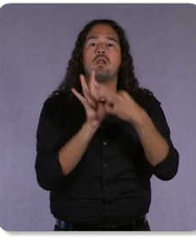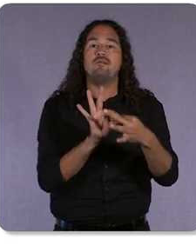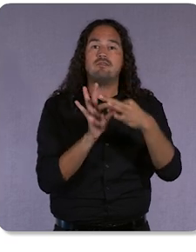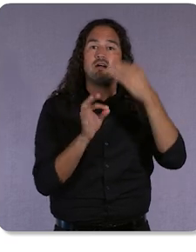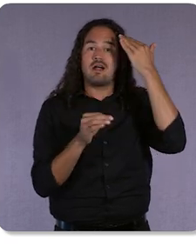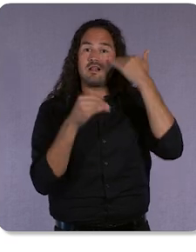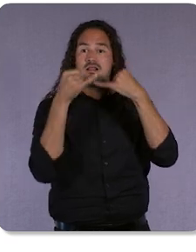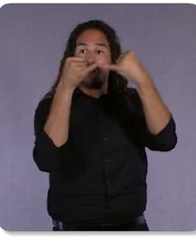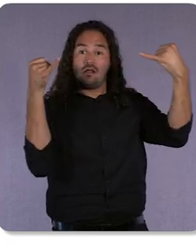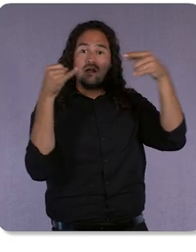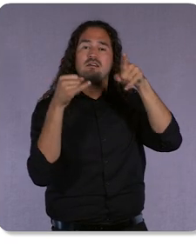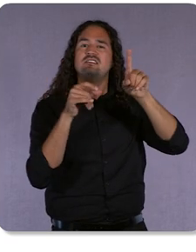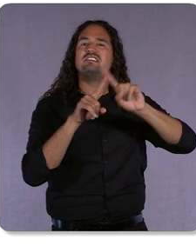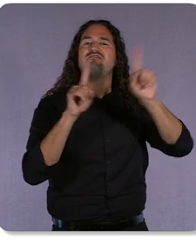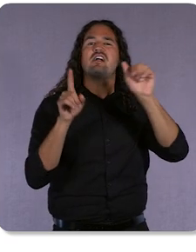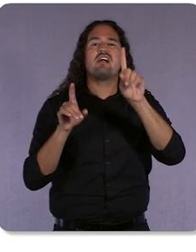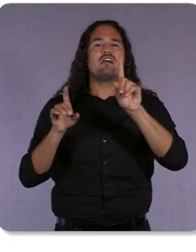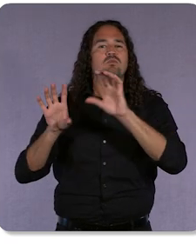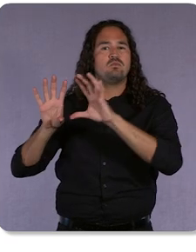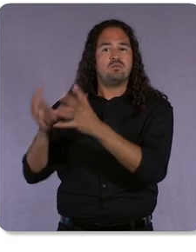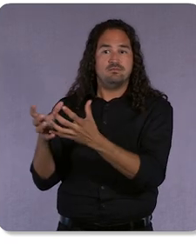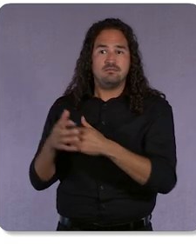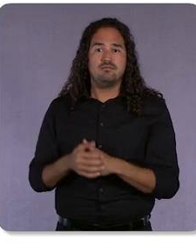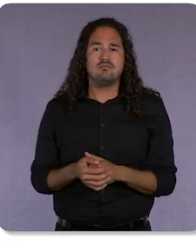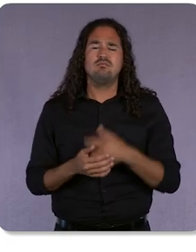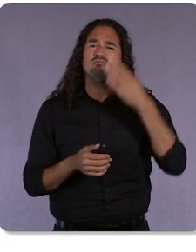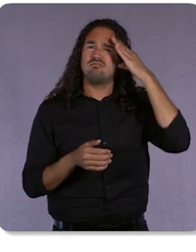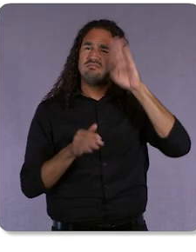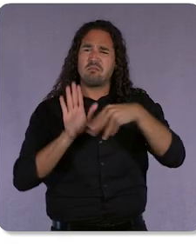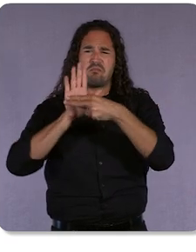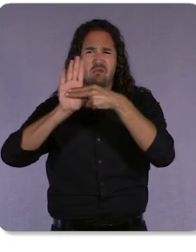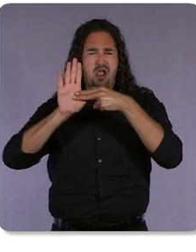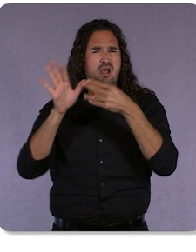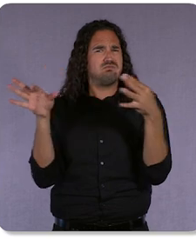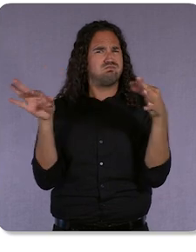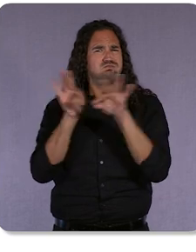We know brand matters, so you'll be able to review all of these automatically created